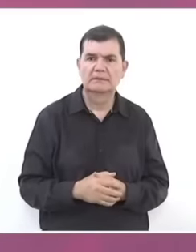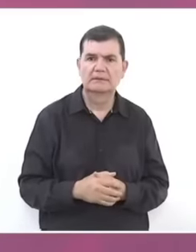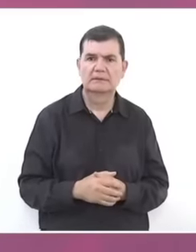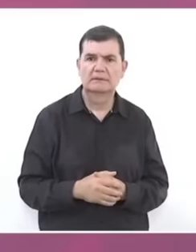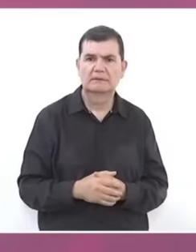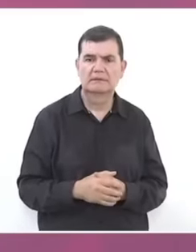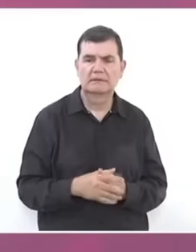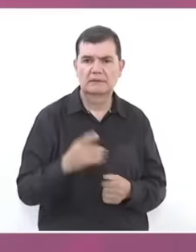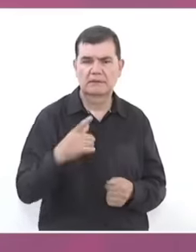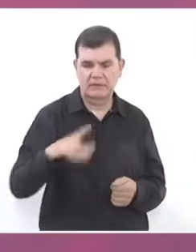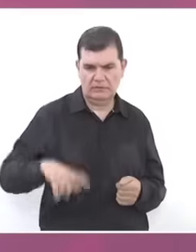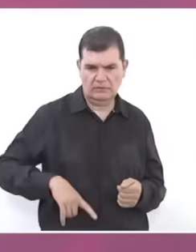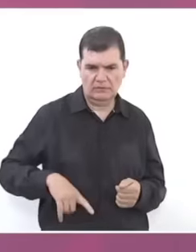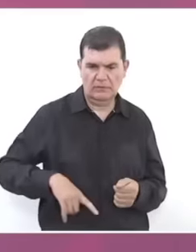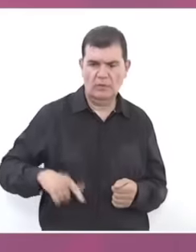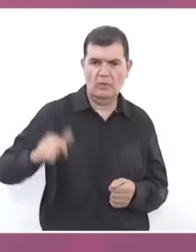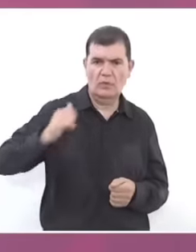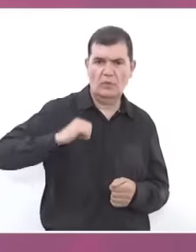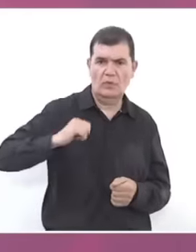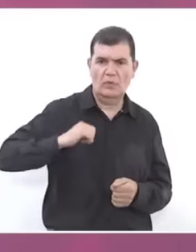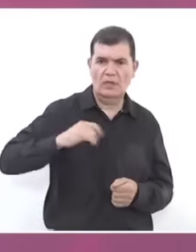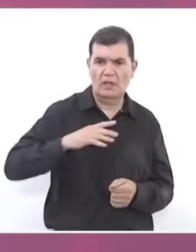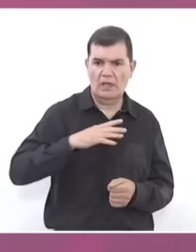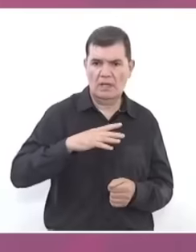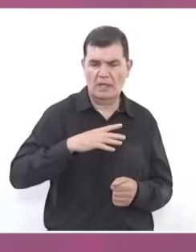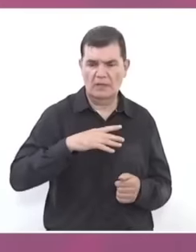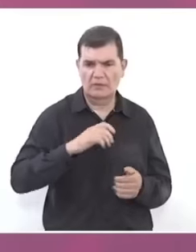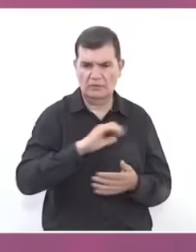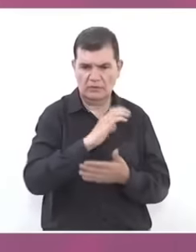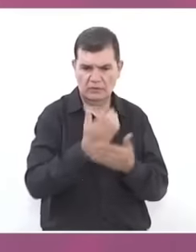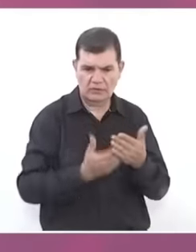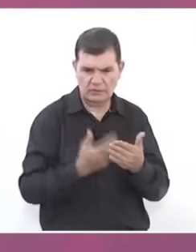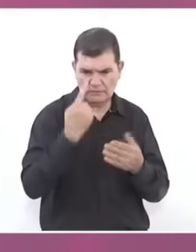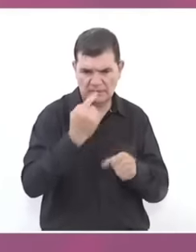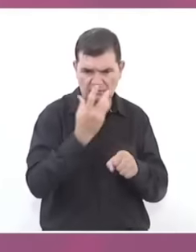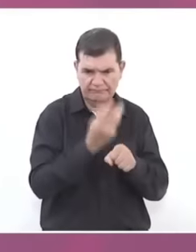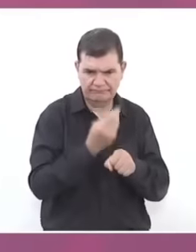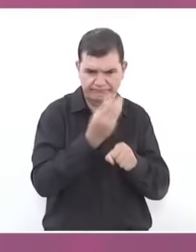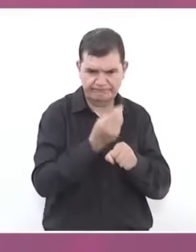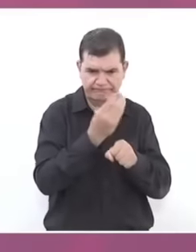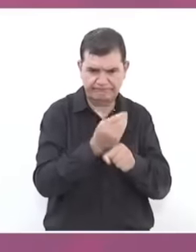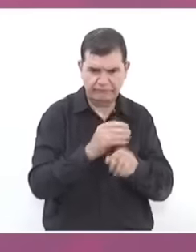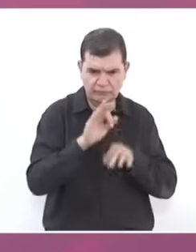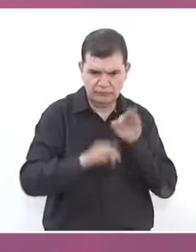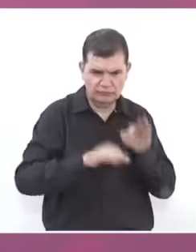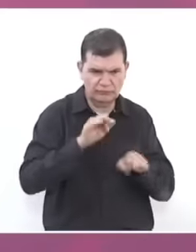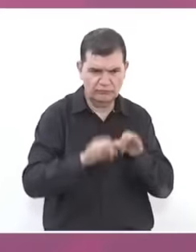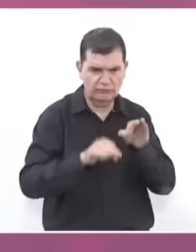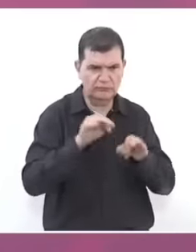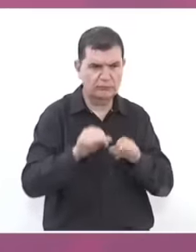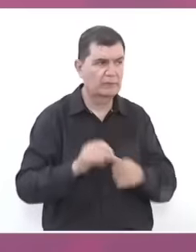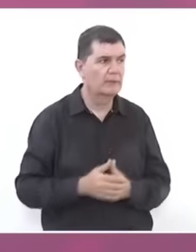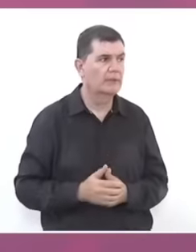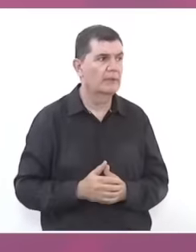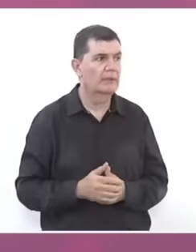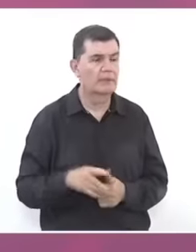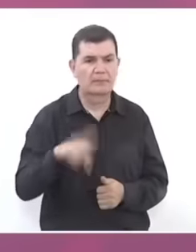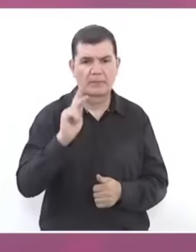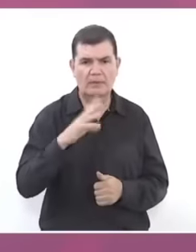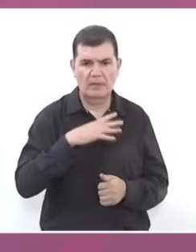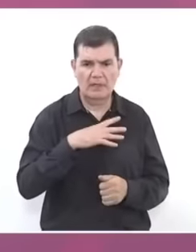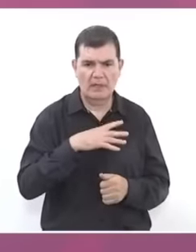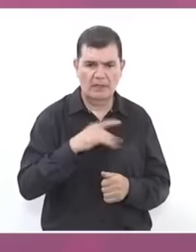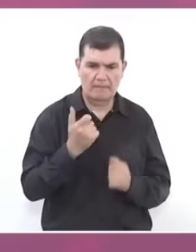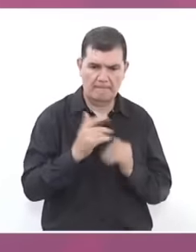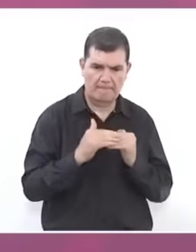in the previous government some maintenance contracts were given, but They went too far because